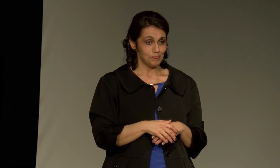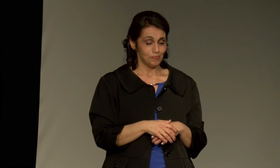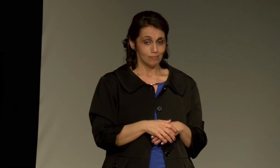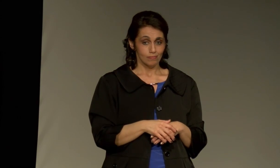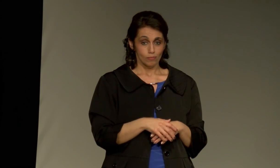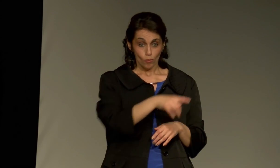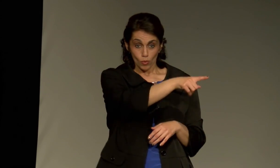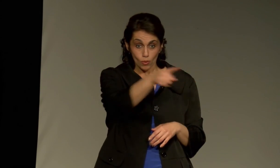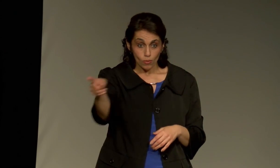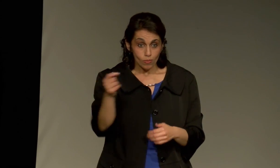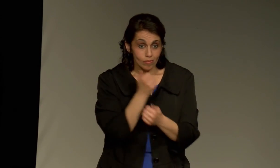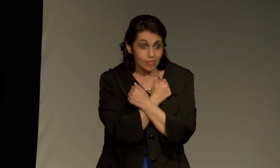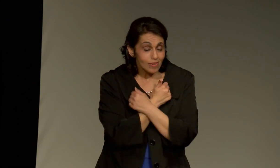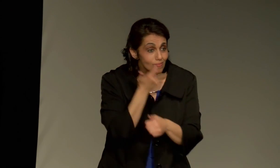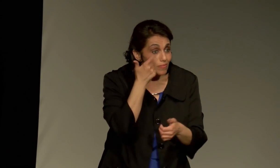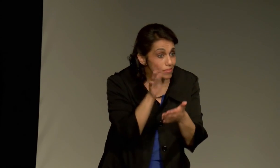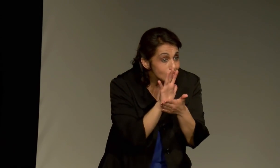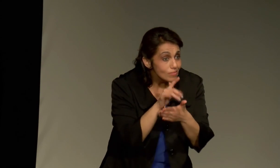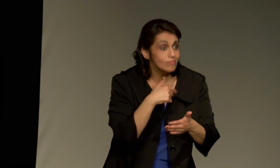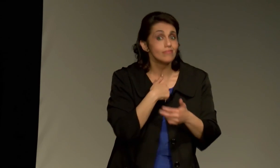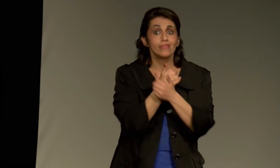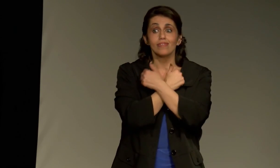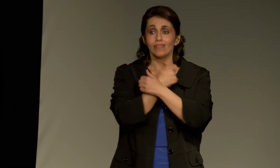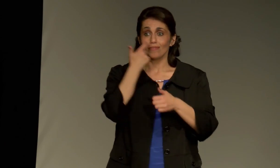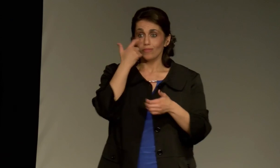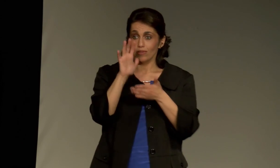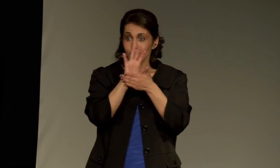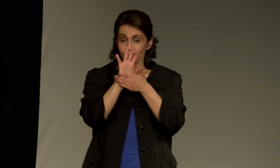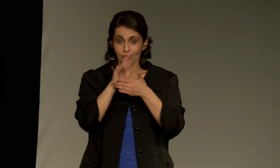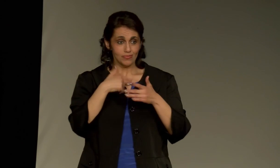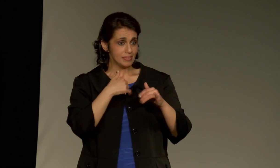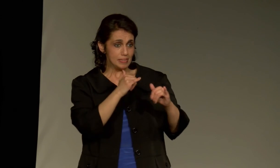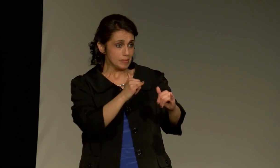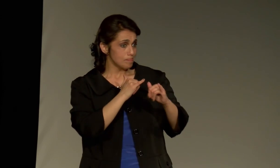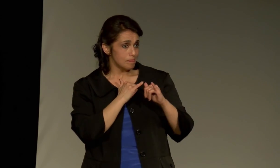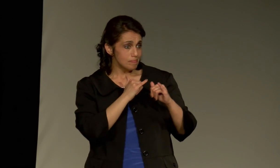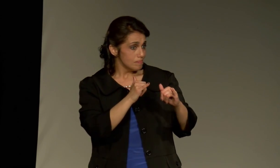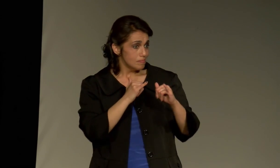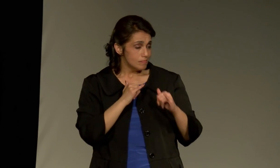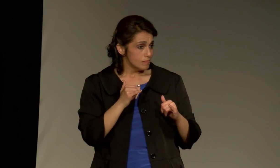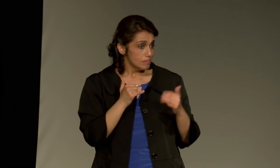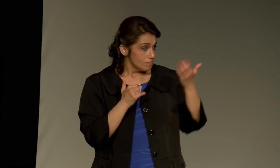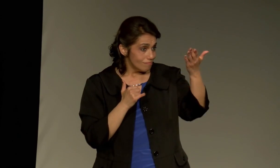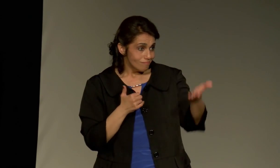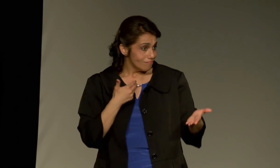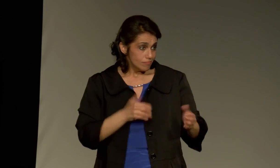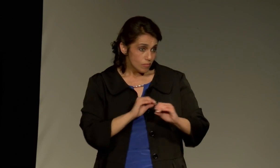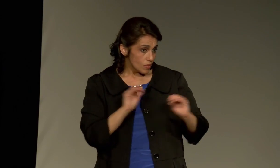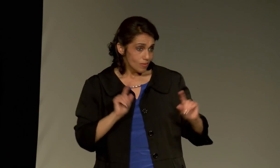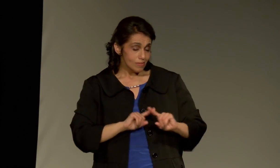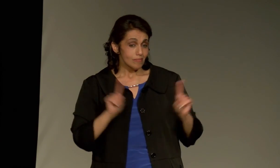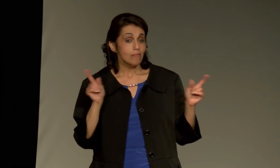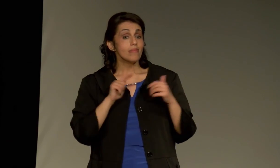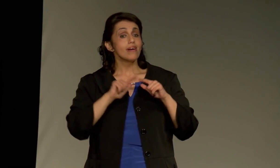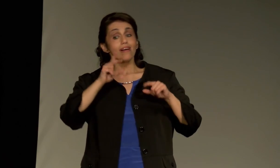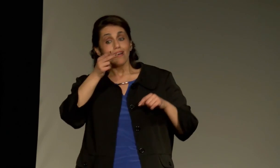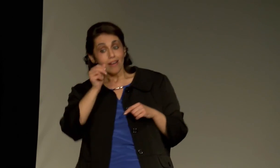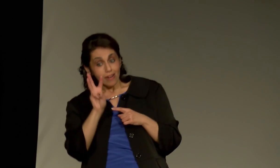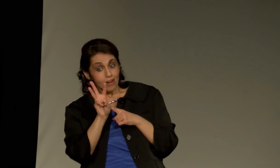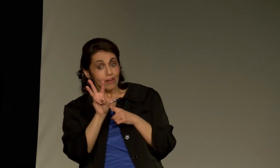It's a wonderful experience. You guys like to go to the movies? I like to go to the movies. We are the same.